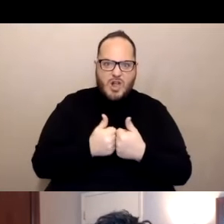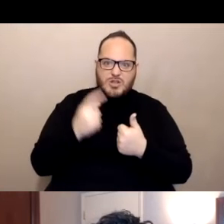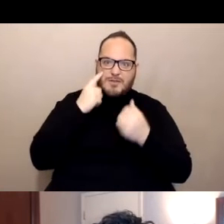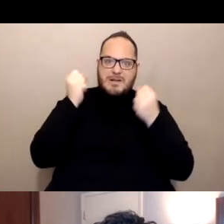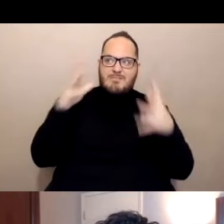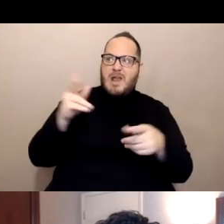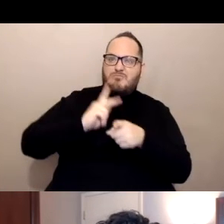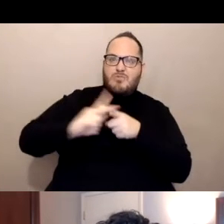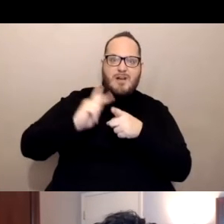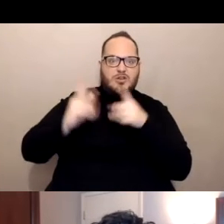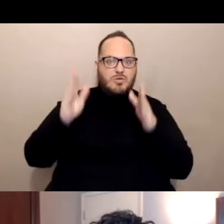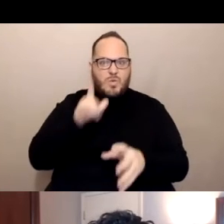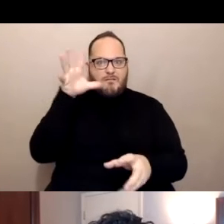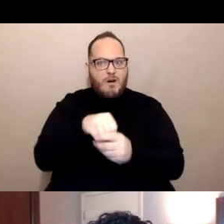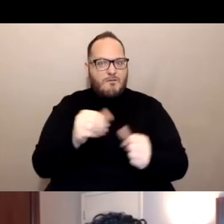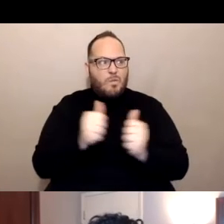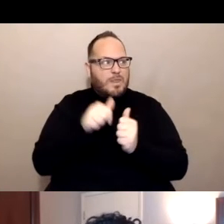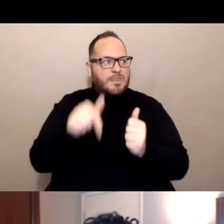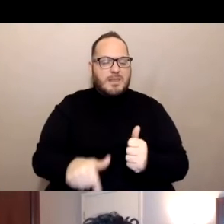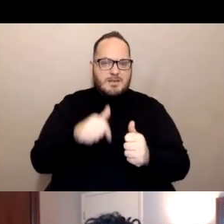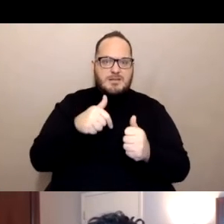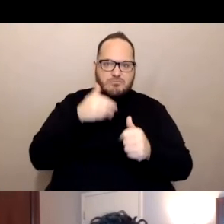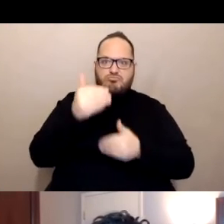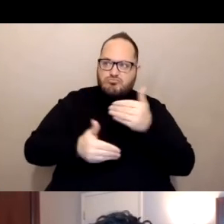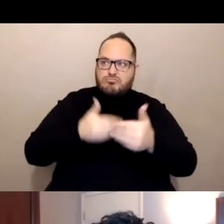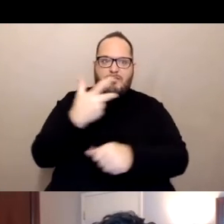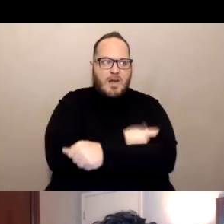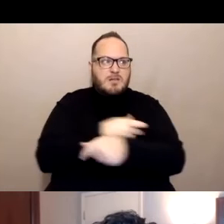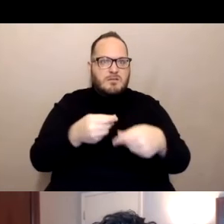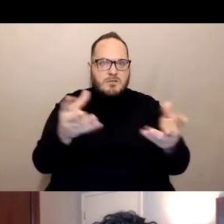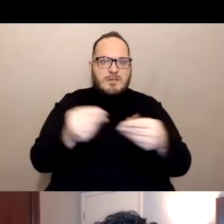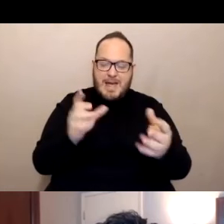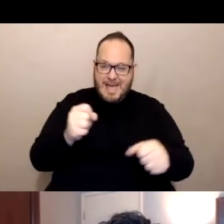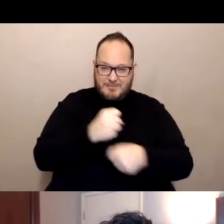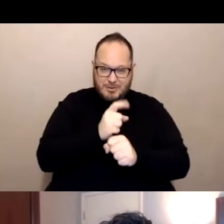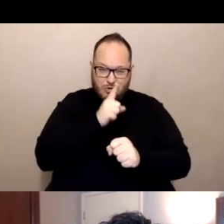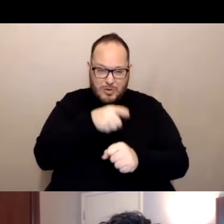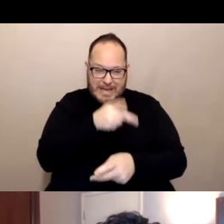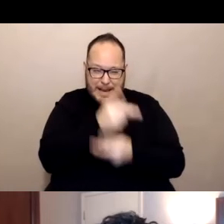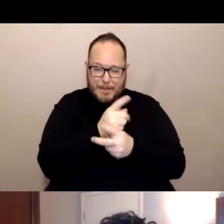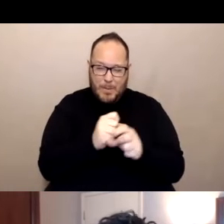in vaccine distribution is making sure that these vaccines can be kept at these cold temperatures during transit